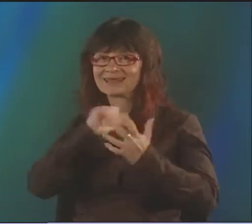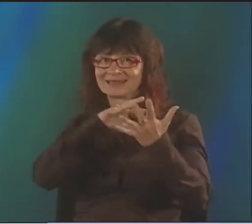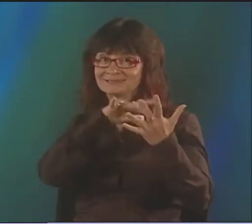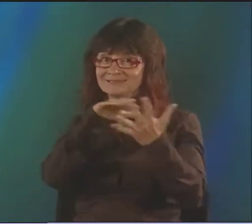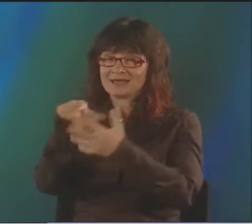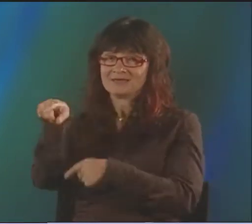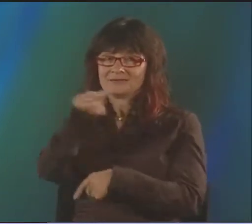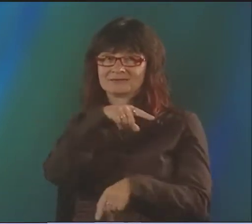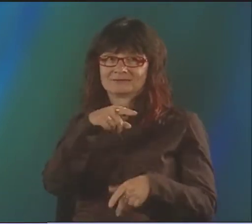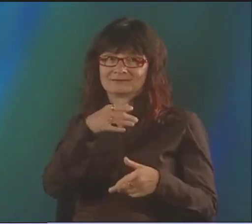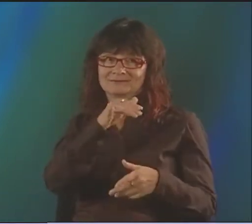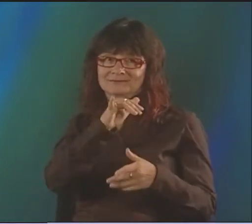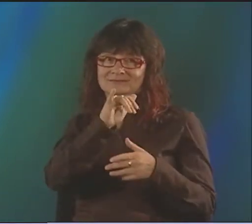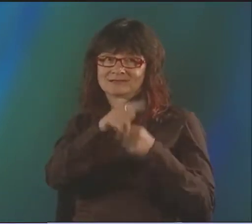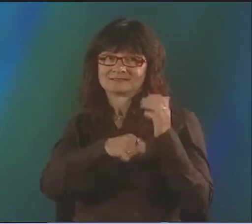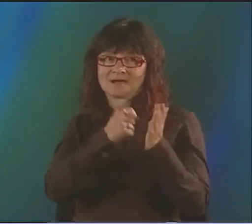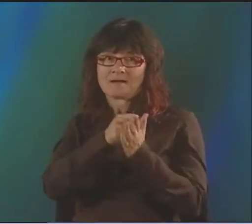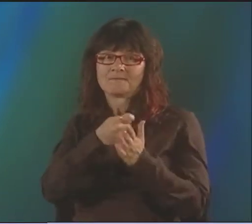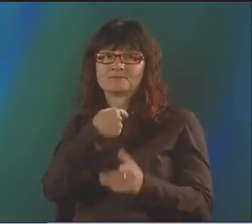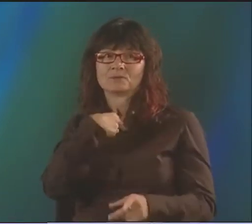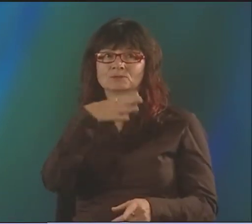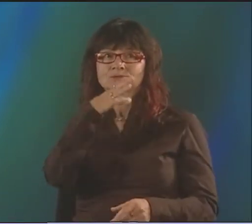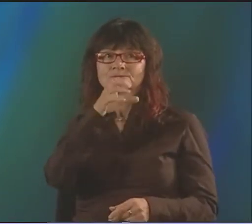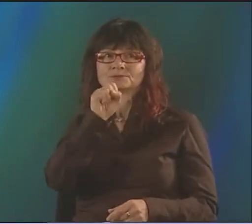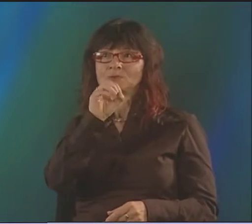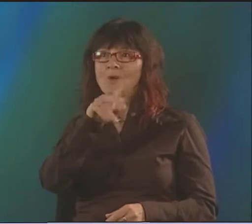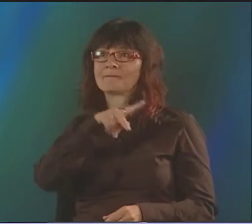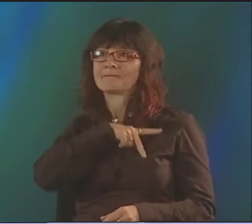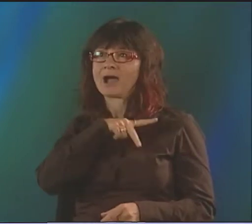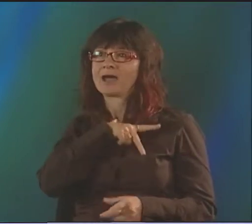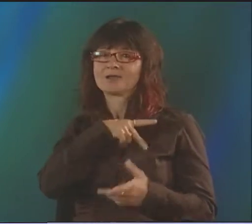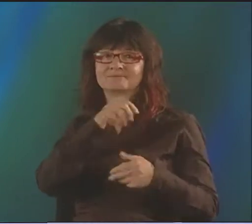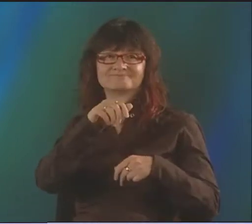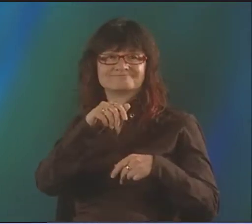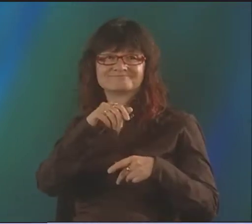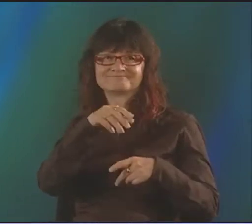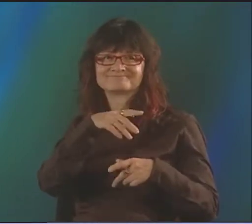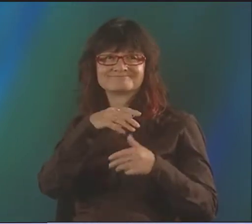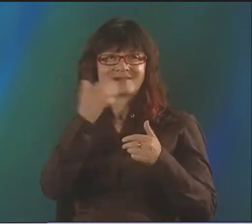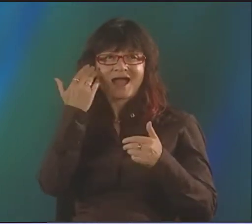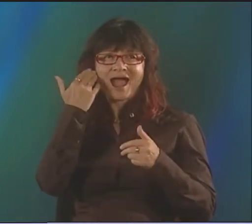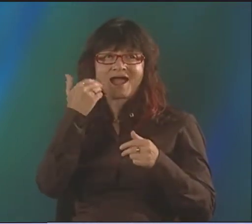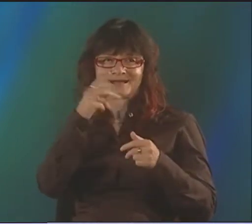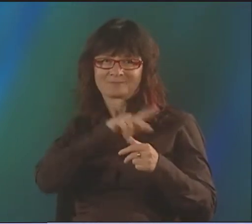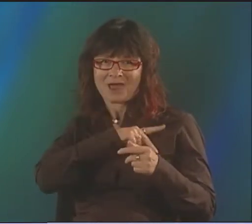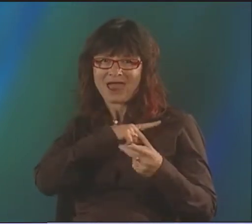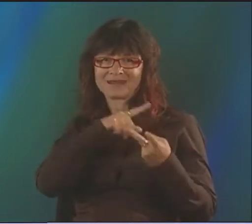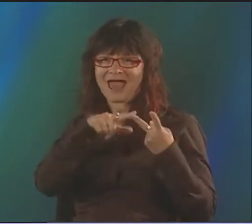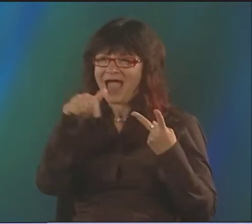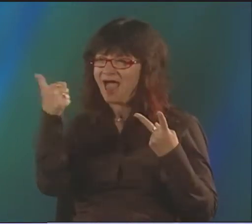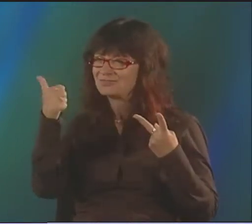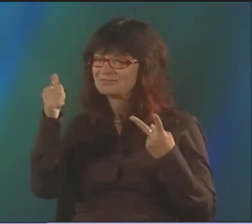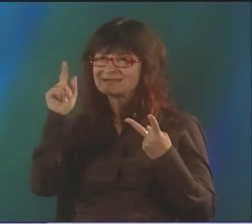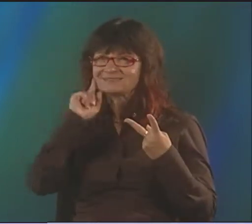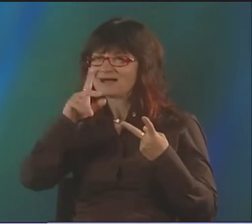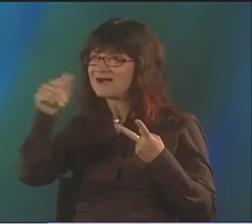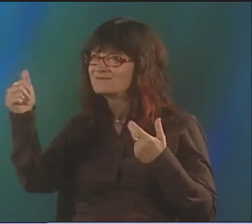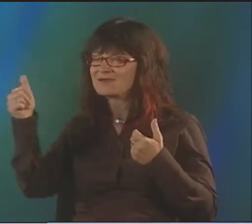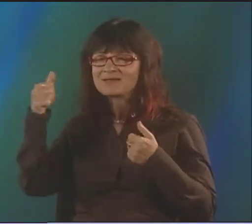AND THEN ACTING CLASSES AND ALL THAT SORT OF THING. NOW, AT THAT TIME, LET'S SEE, PATRICK-- I THINK IT WAS PATRICK,